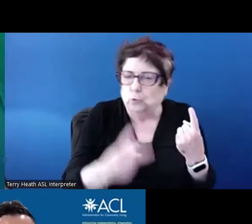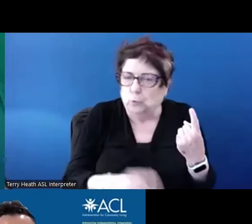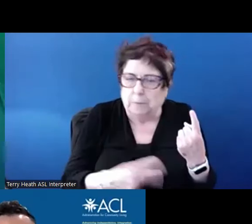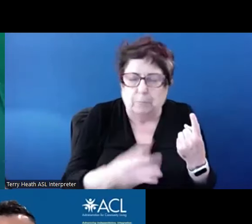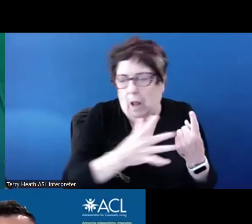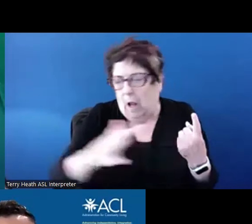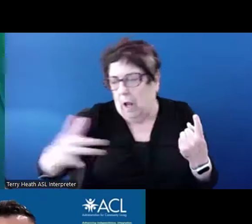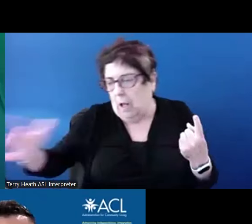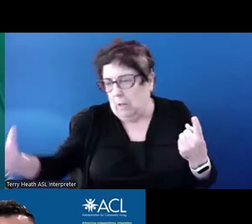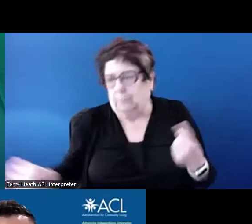RYAN ELZA: